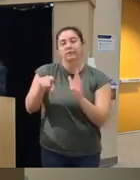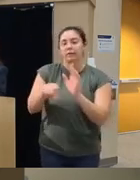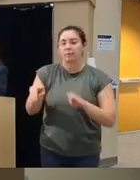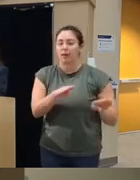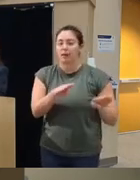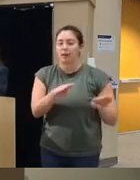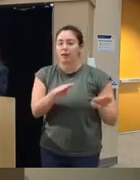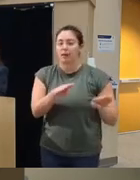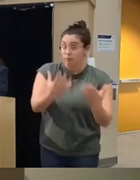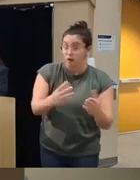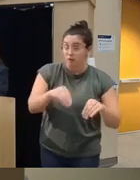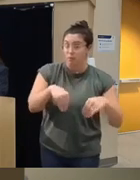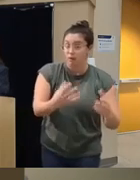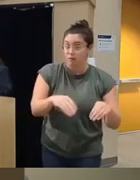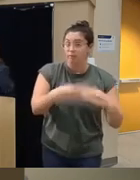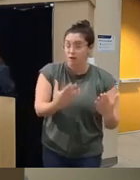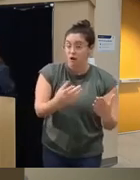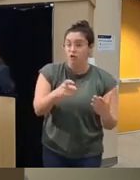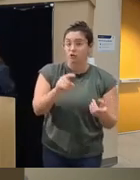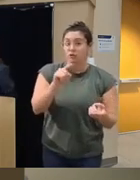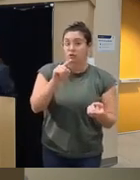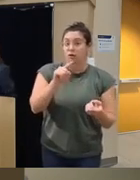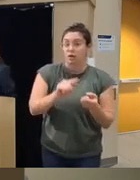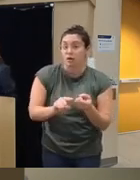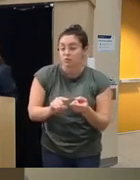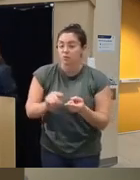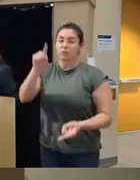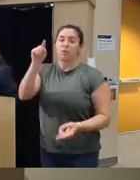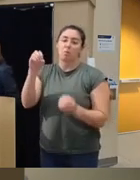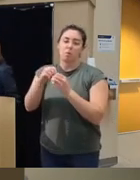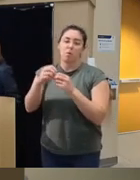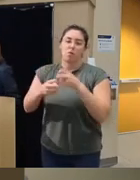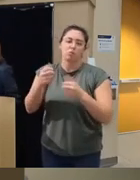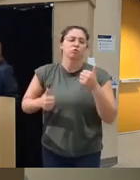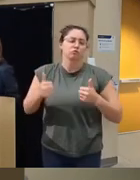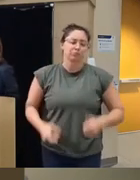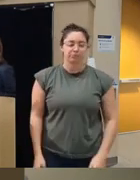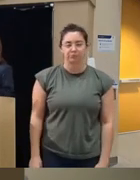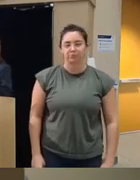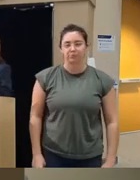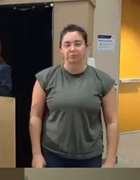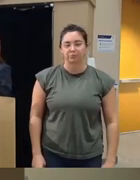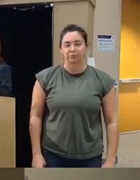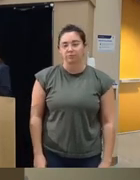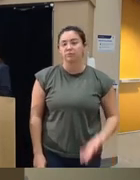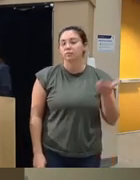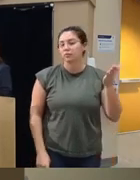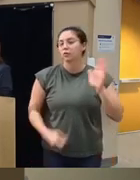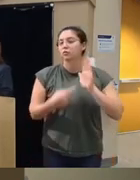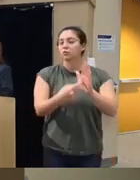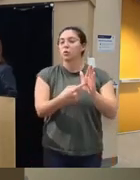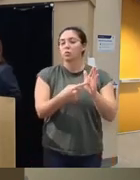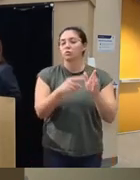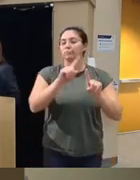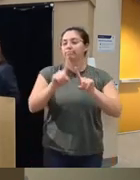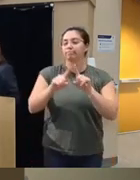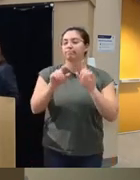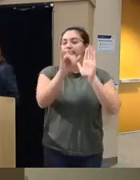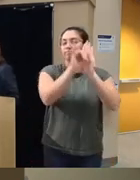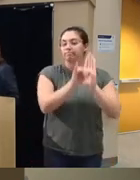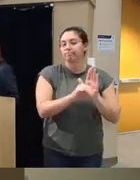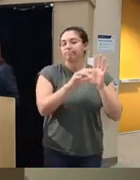them should they start having problems again so it showed you some of the graphics um so this graph